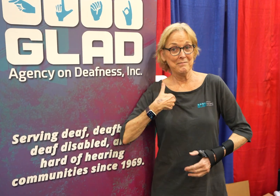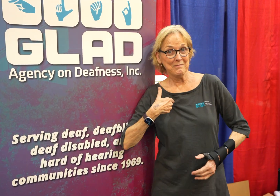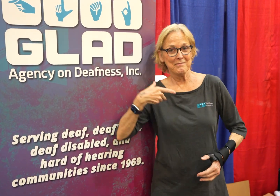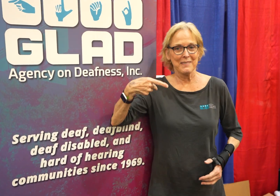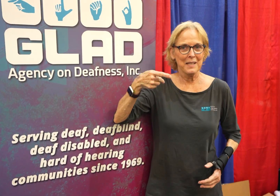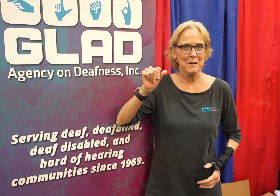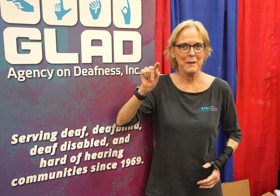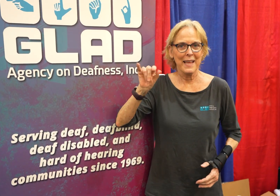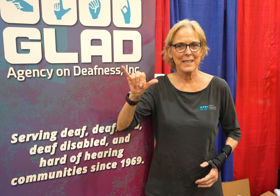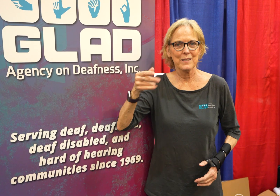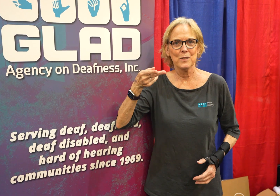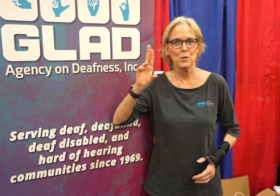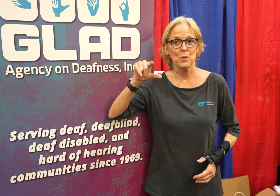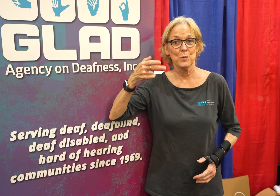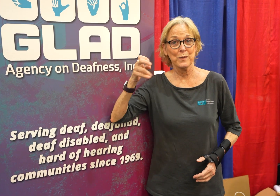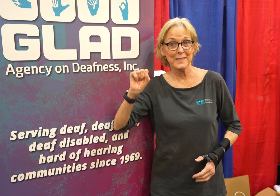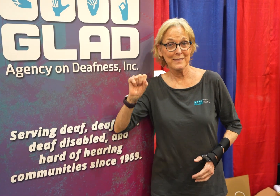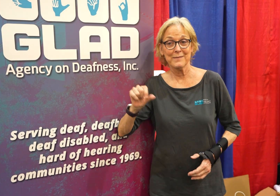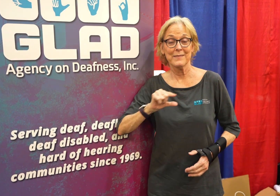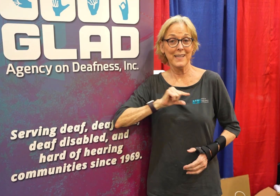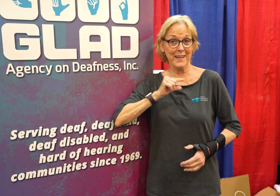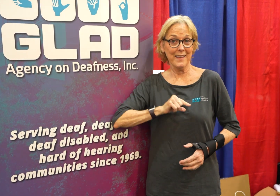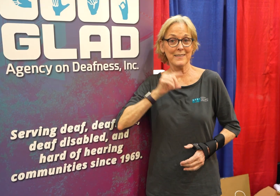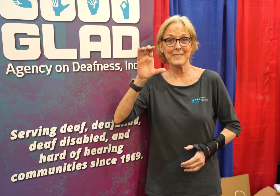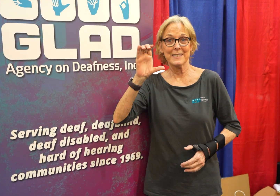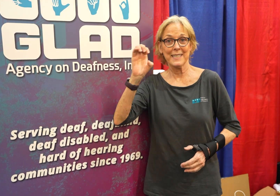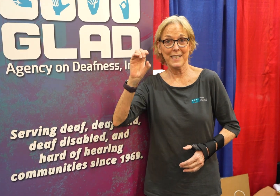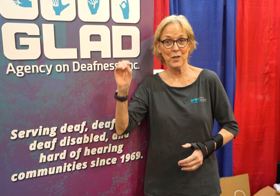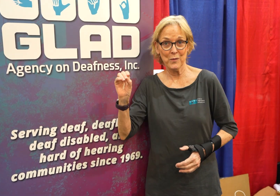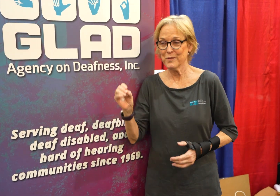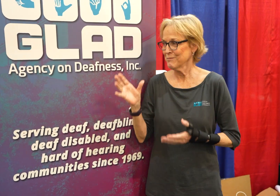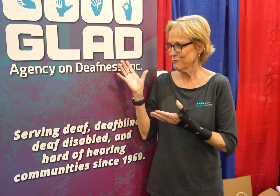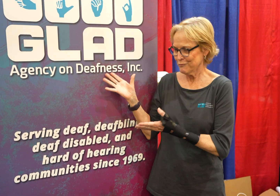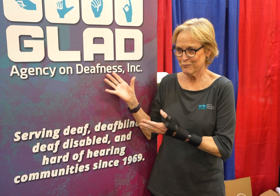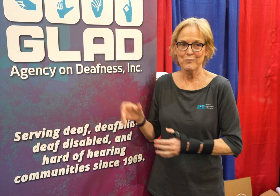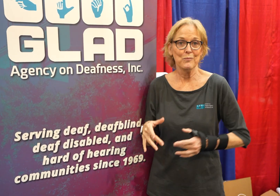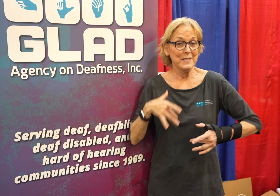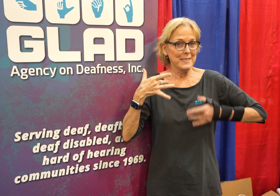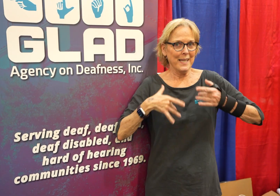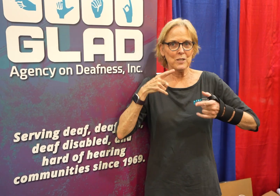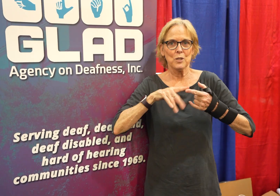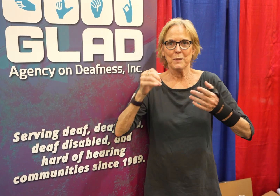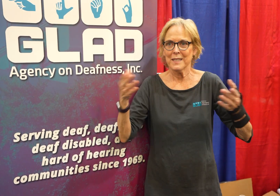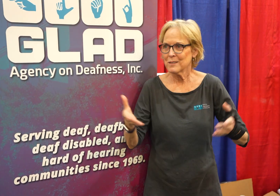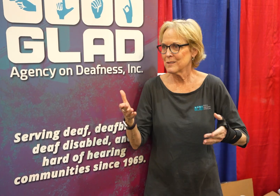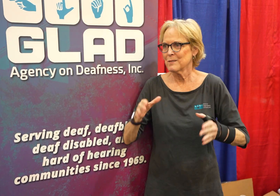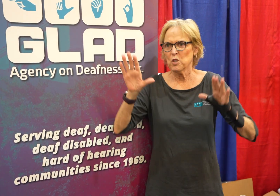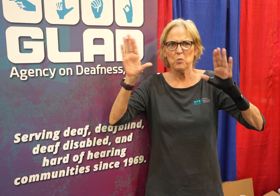I'm Patty Hughes and I'm the CEO of GLAD. I'm excited to be here,